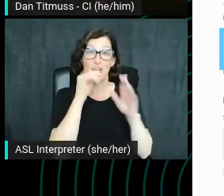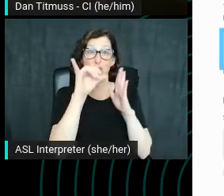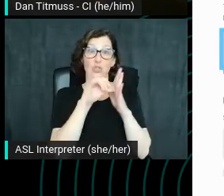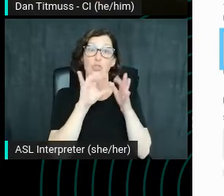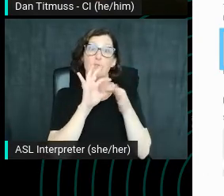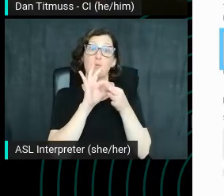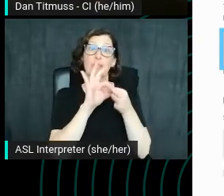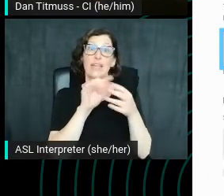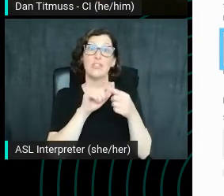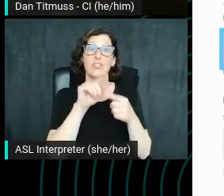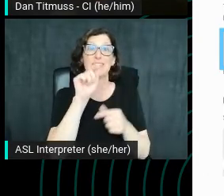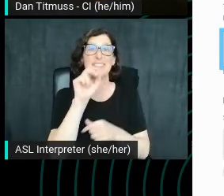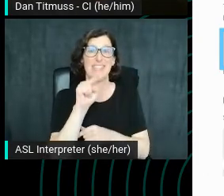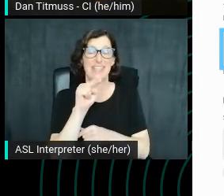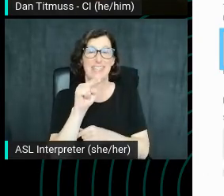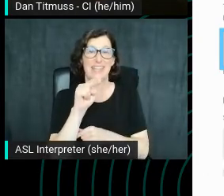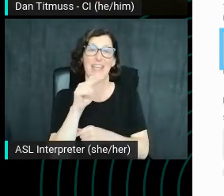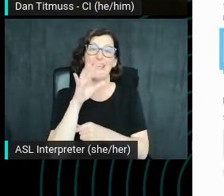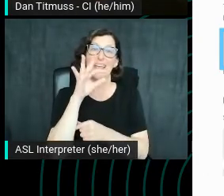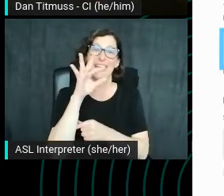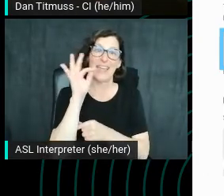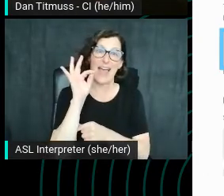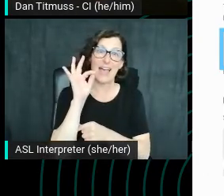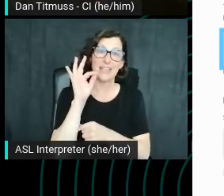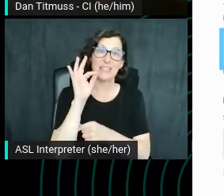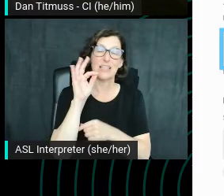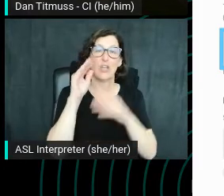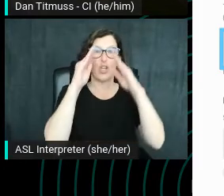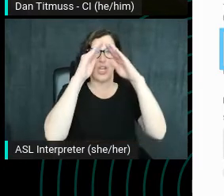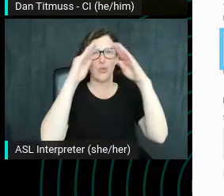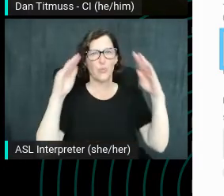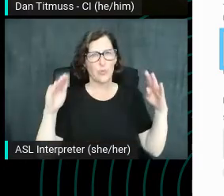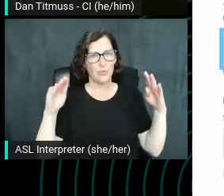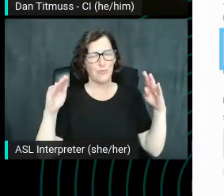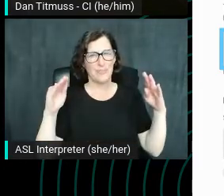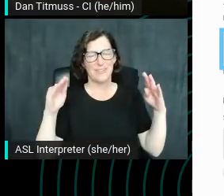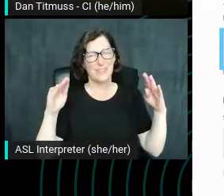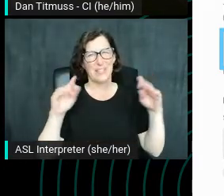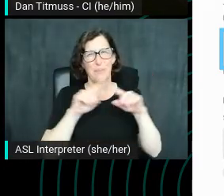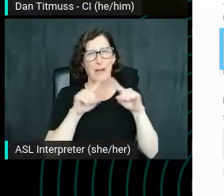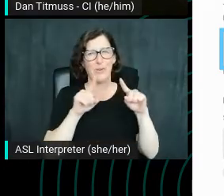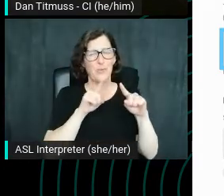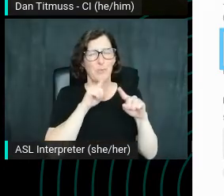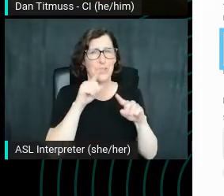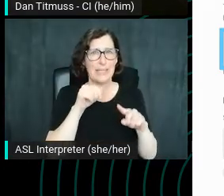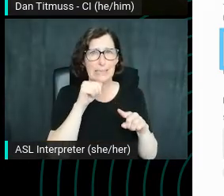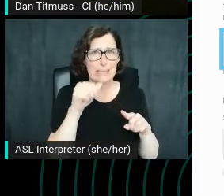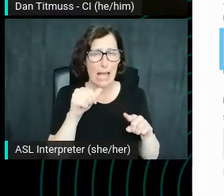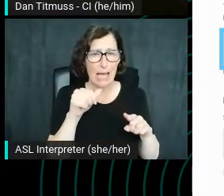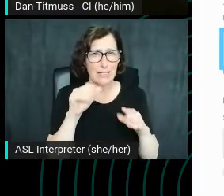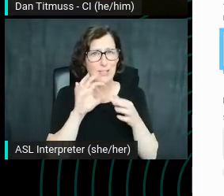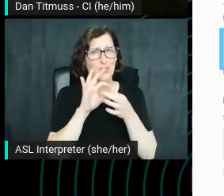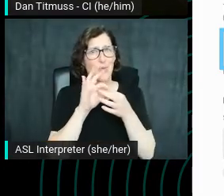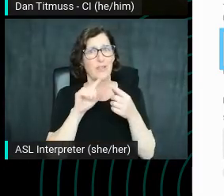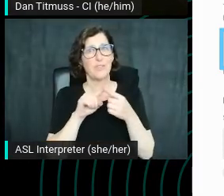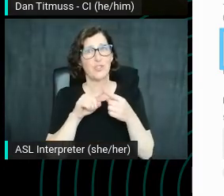and cat and roof, which is kind of not right. It's relevant to Cat on a Hot Tin Roof.